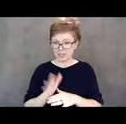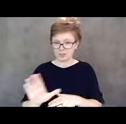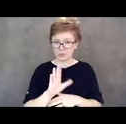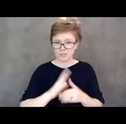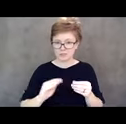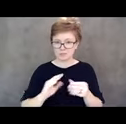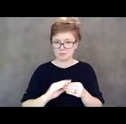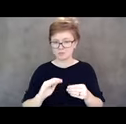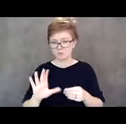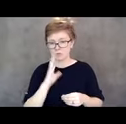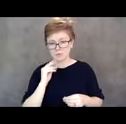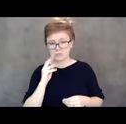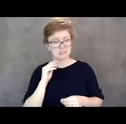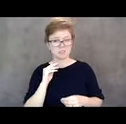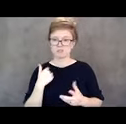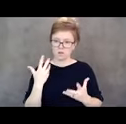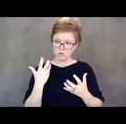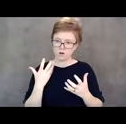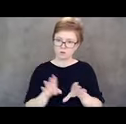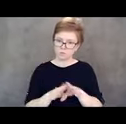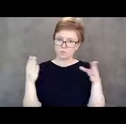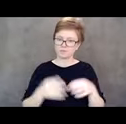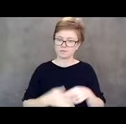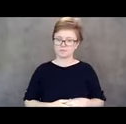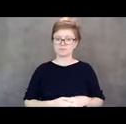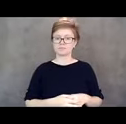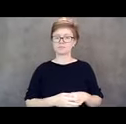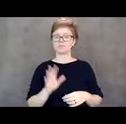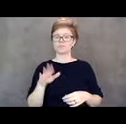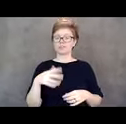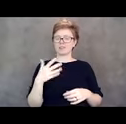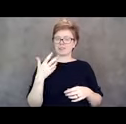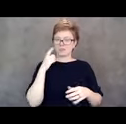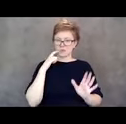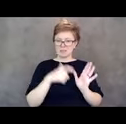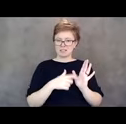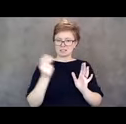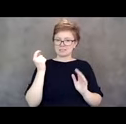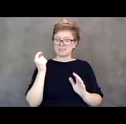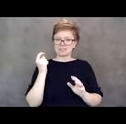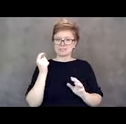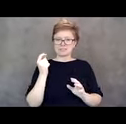I think we, we learned quickly that law makers have to hear it and see it to believe it,